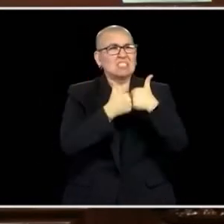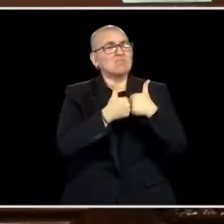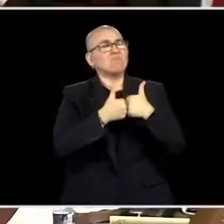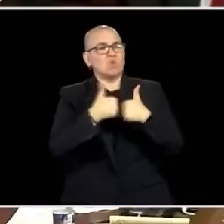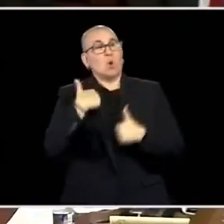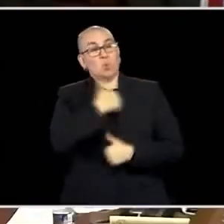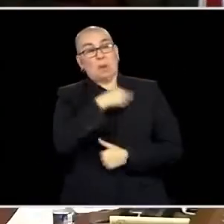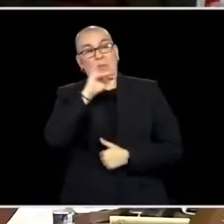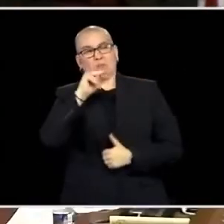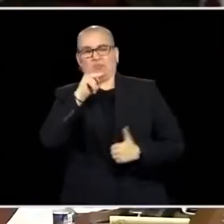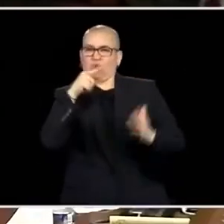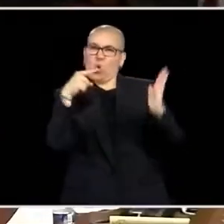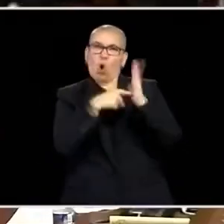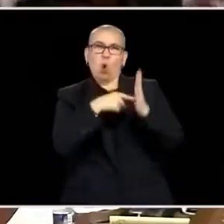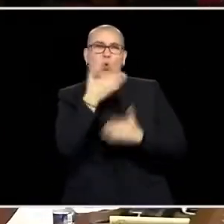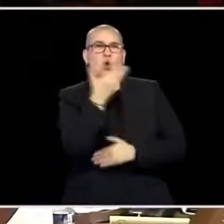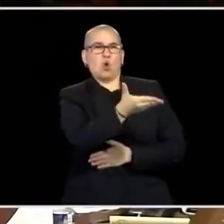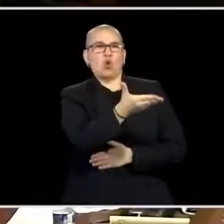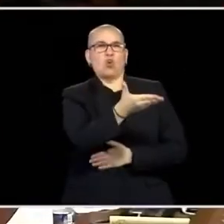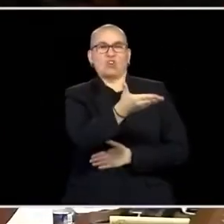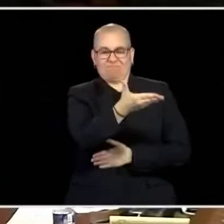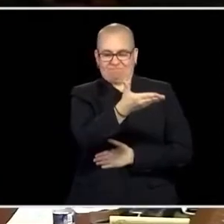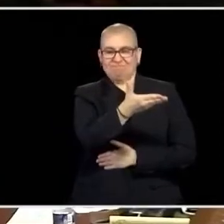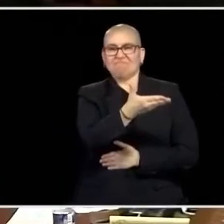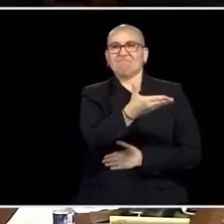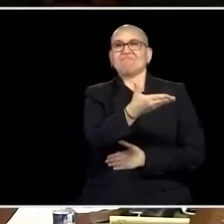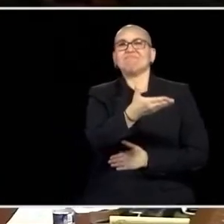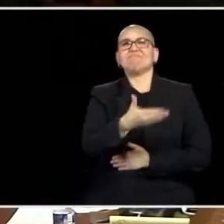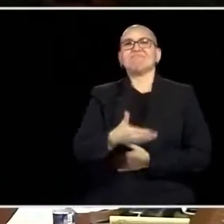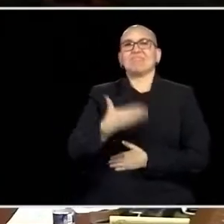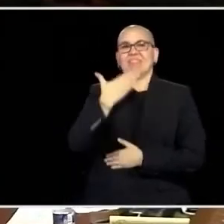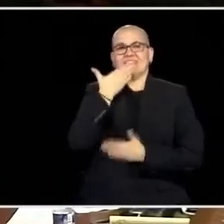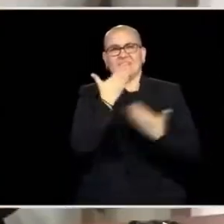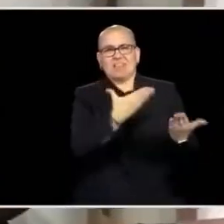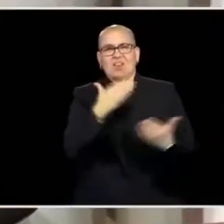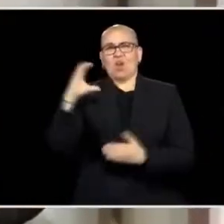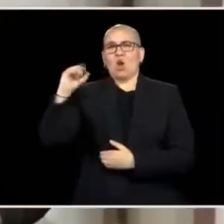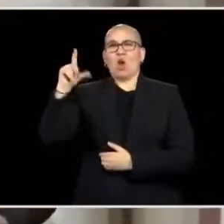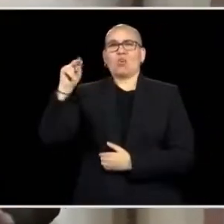THANK YOU, COLONEL.